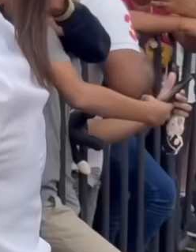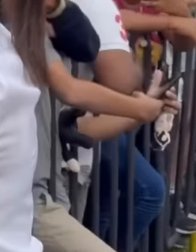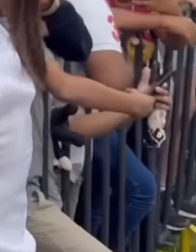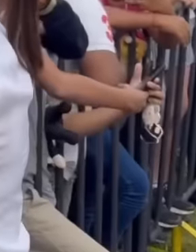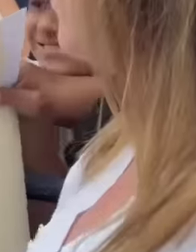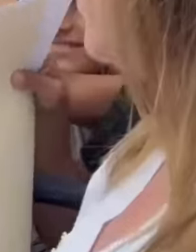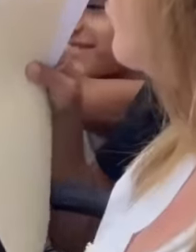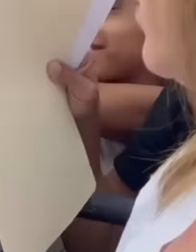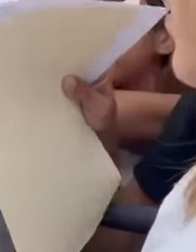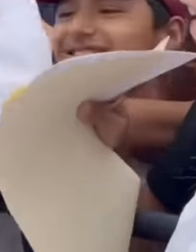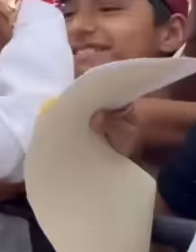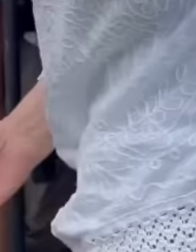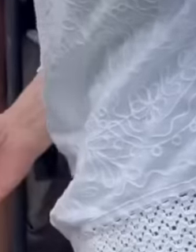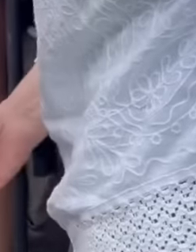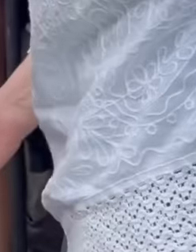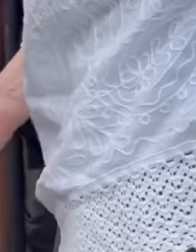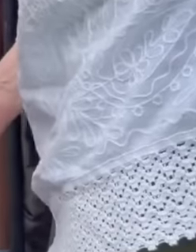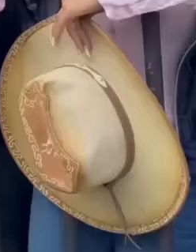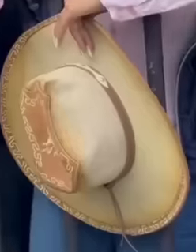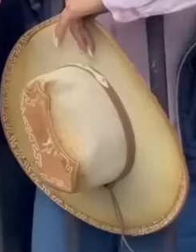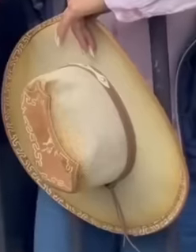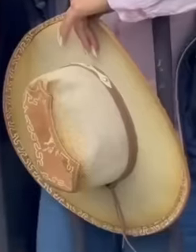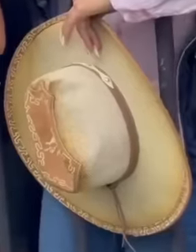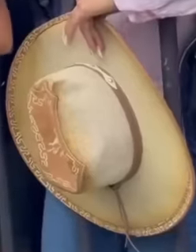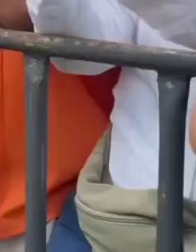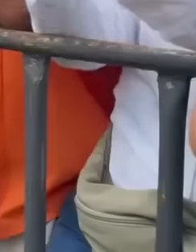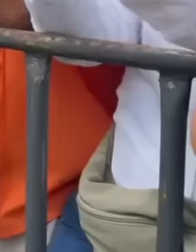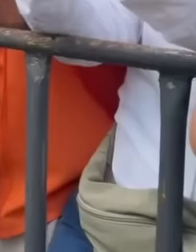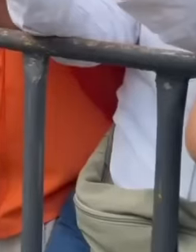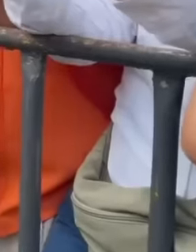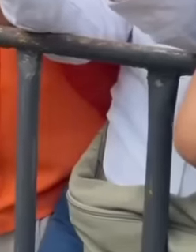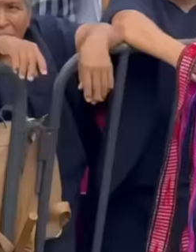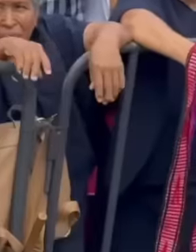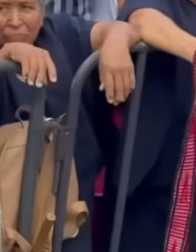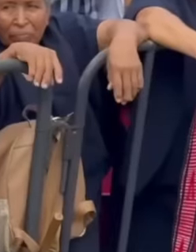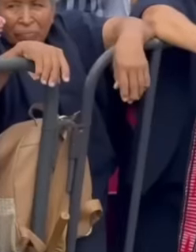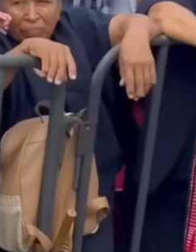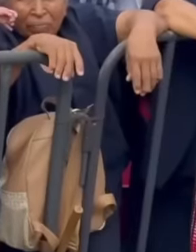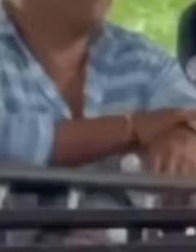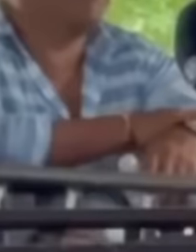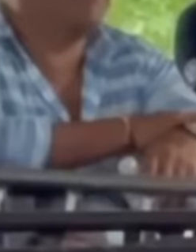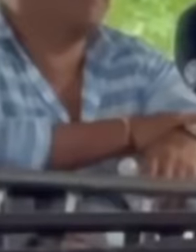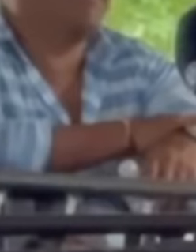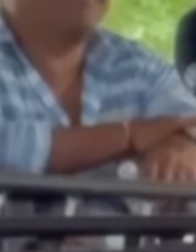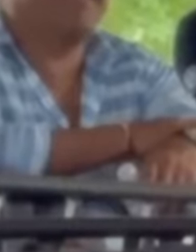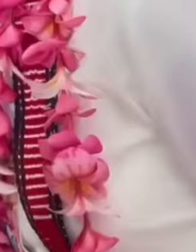President Claudia Sham continues to impress with her way of governing. There is no doubt that